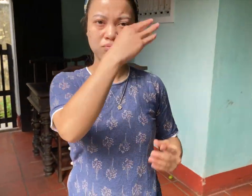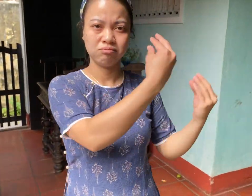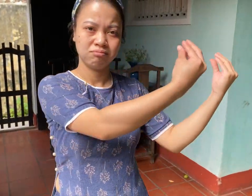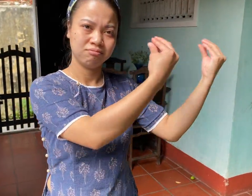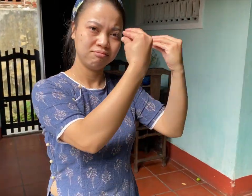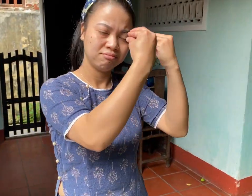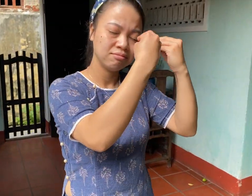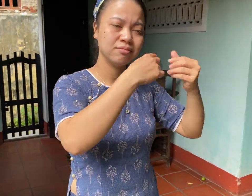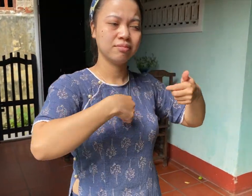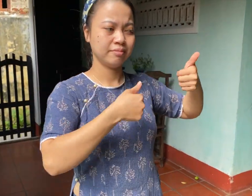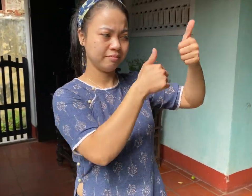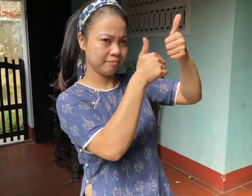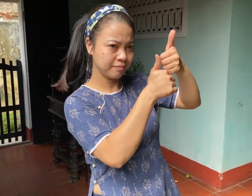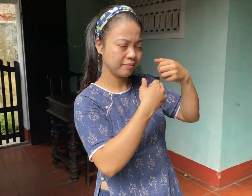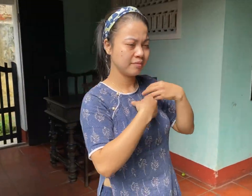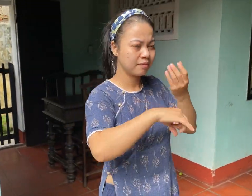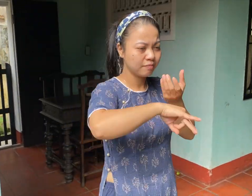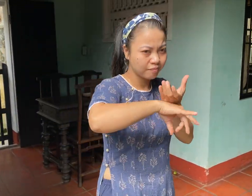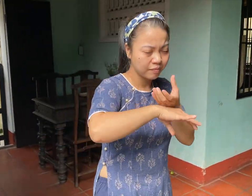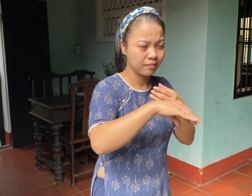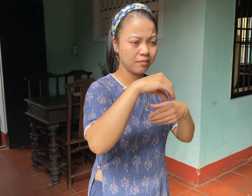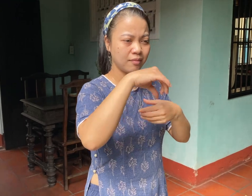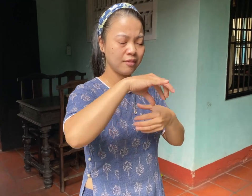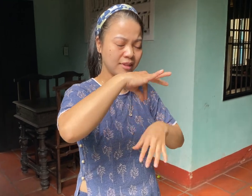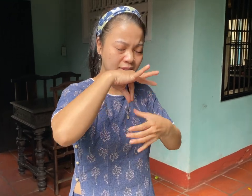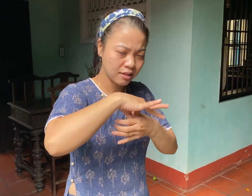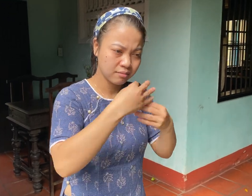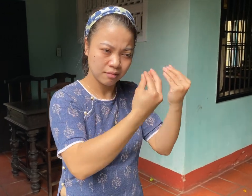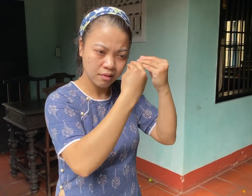She taught me how to brew coffee and tea.